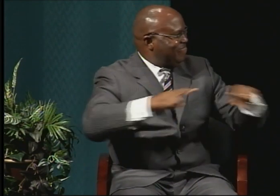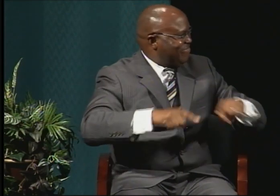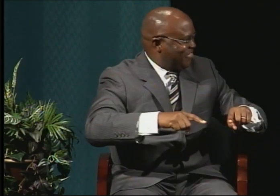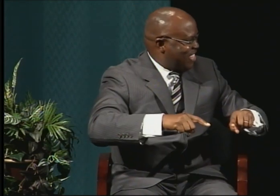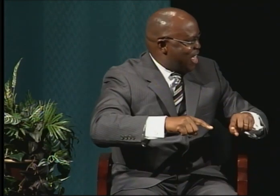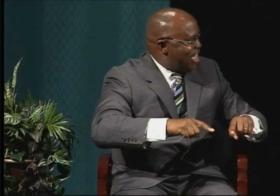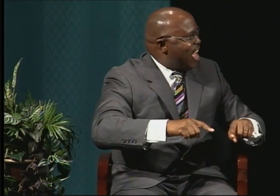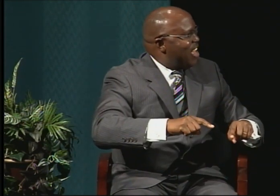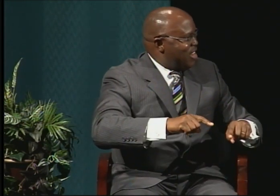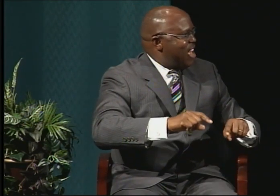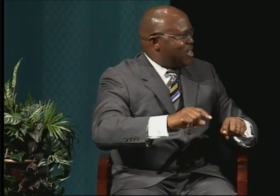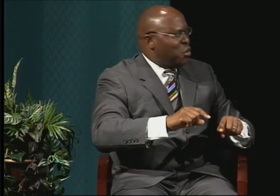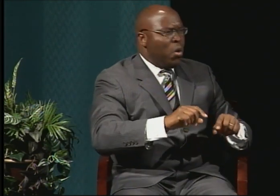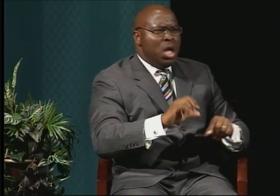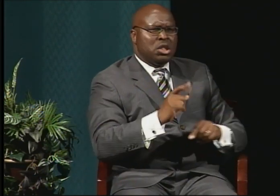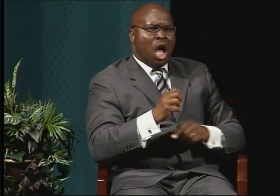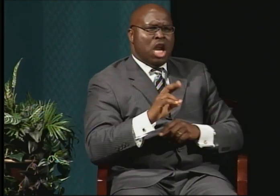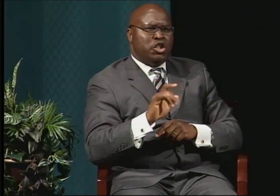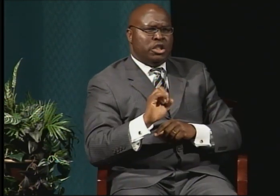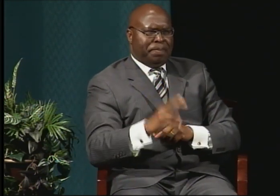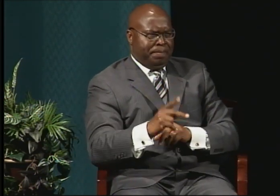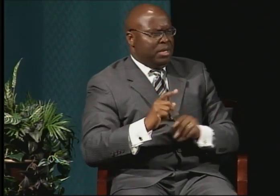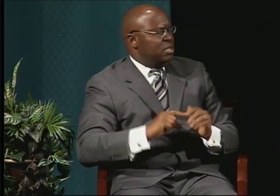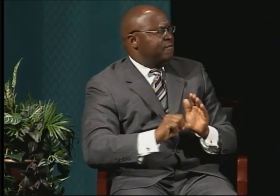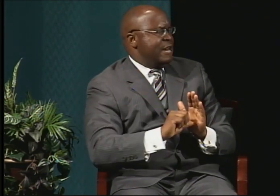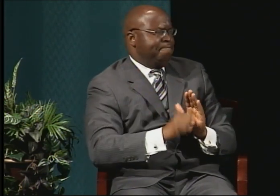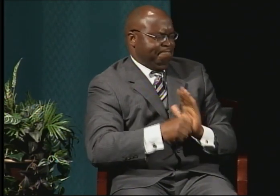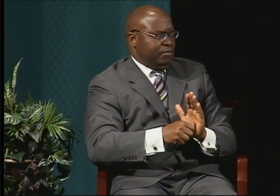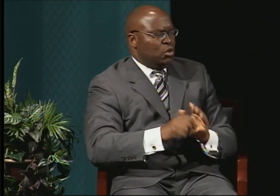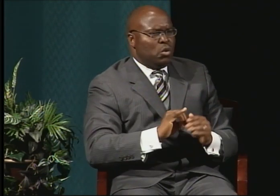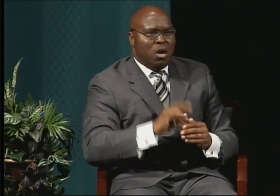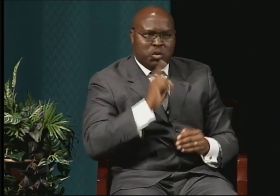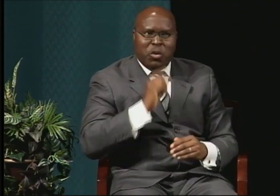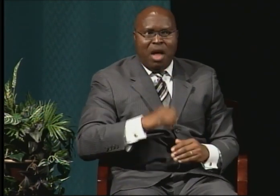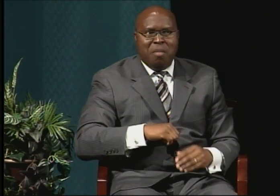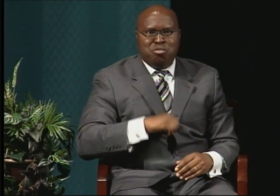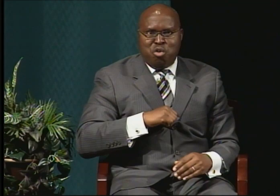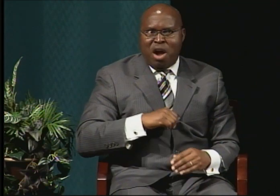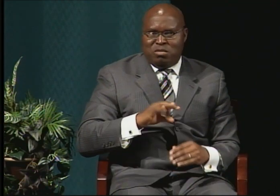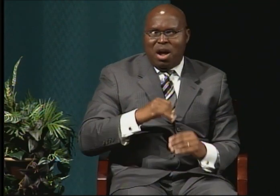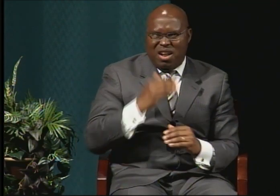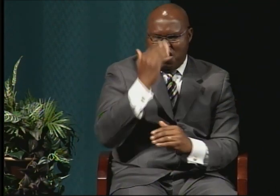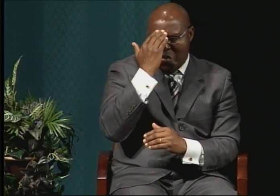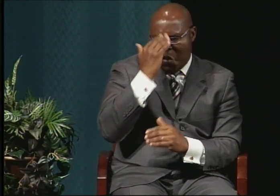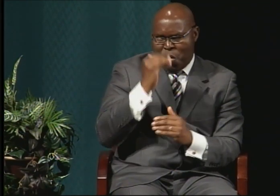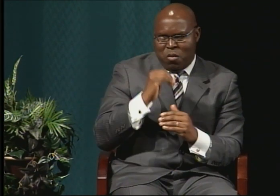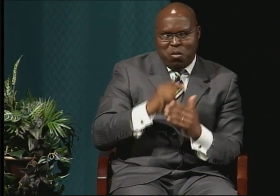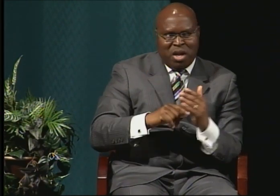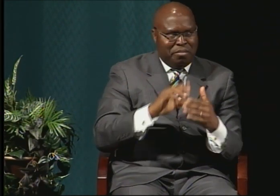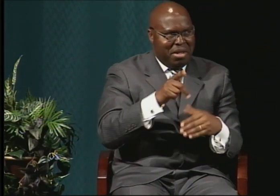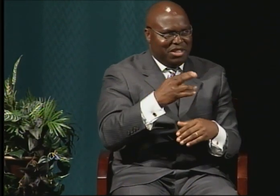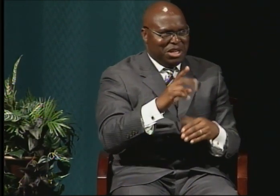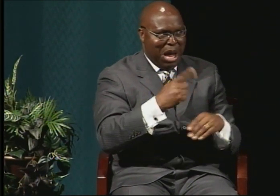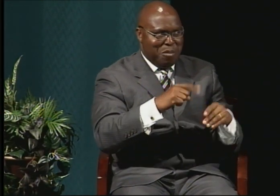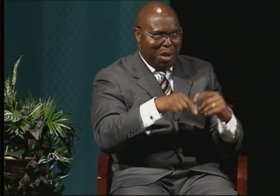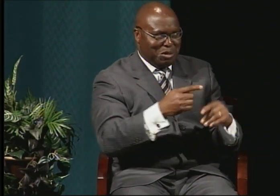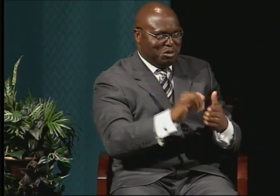You're a producer. And so that is what I really like about having a PhD.